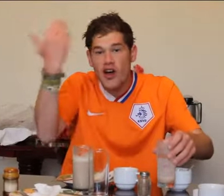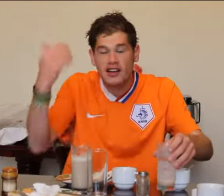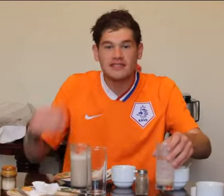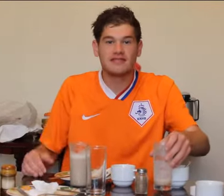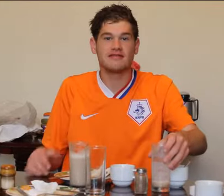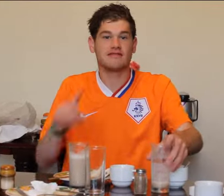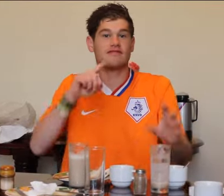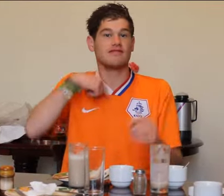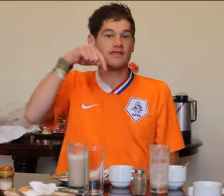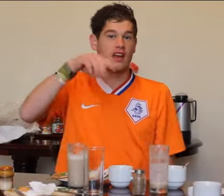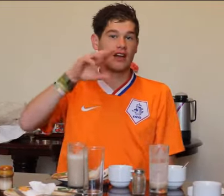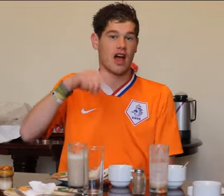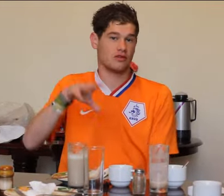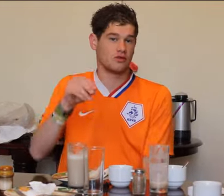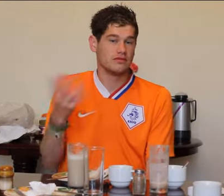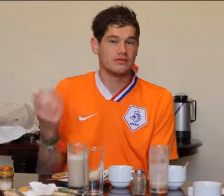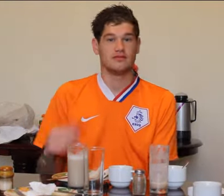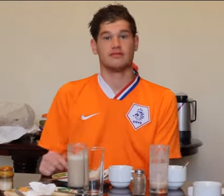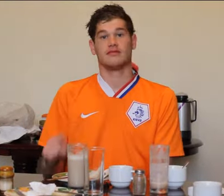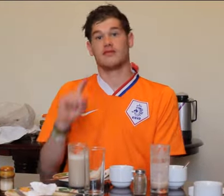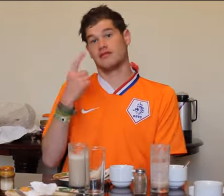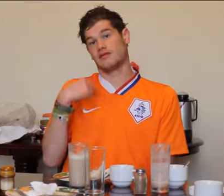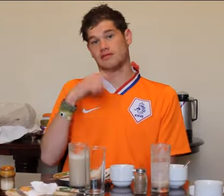Good morning! What have we done yesterday?